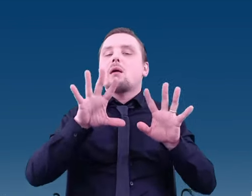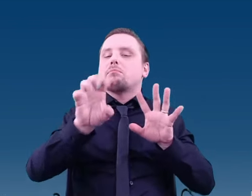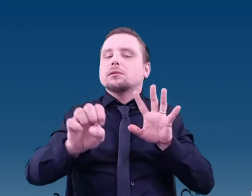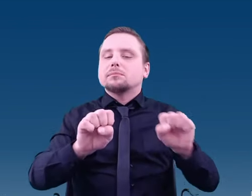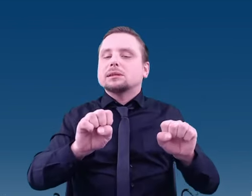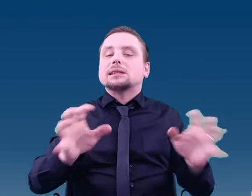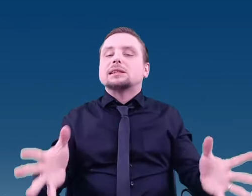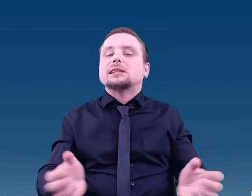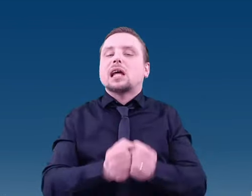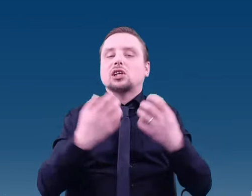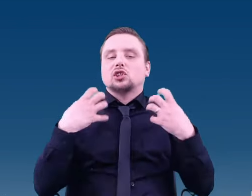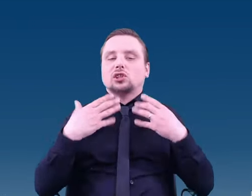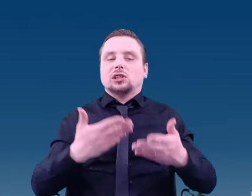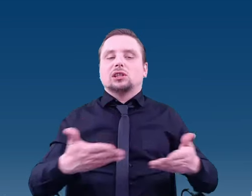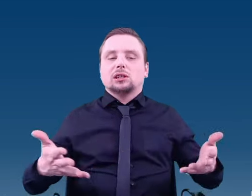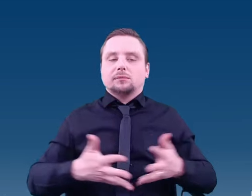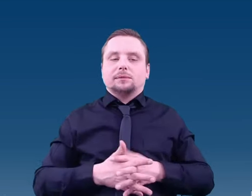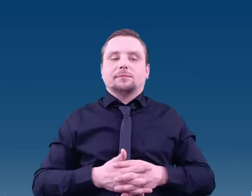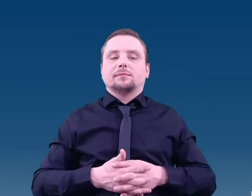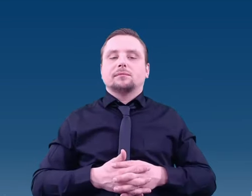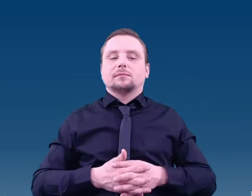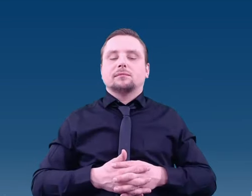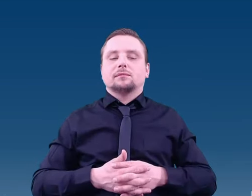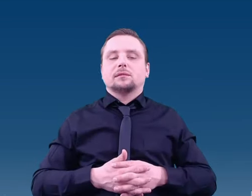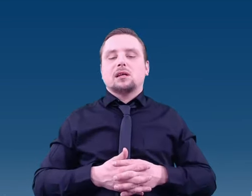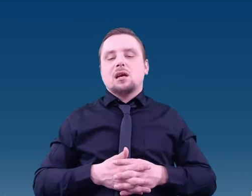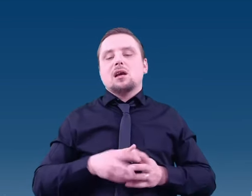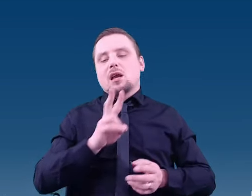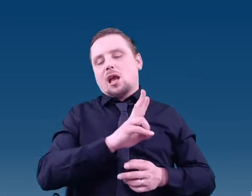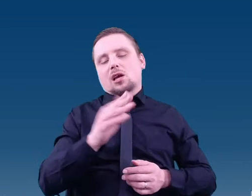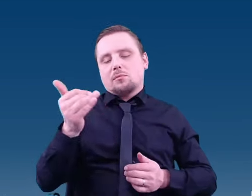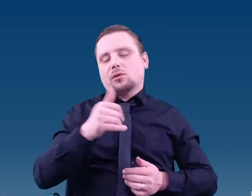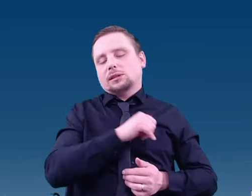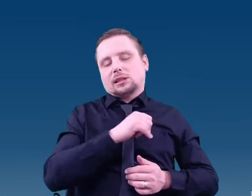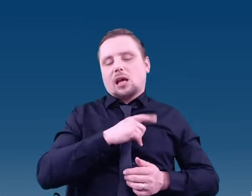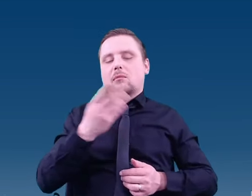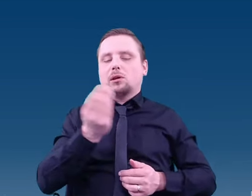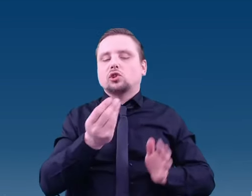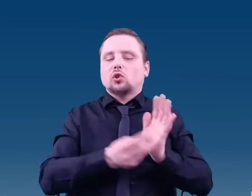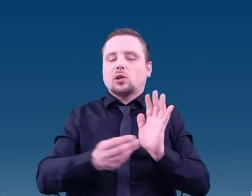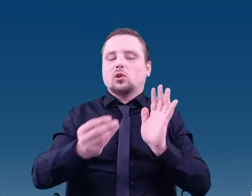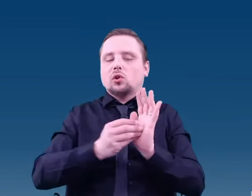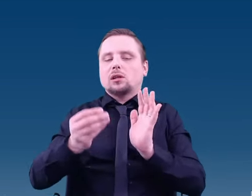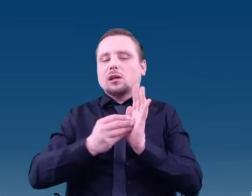Each of you could name even more elements than those listed here. More elements that would allow us to state: